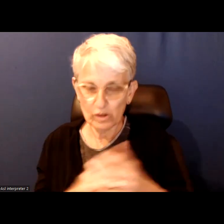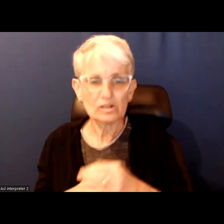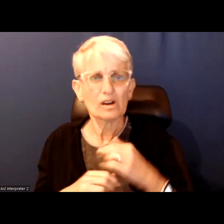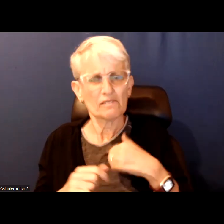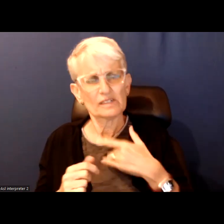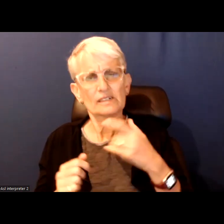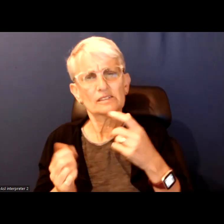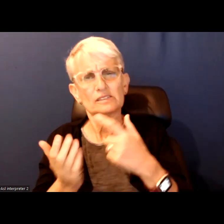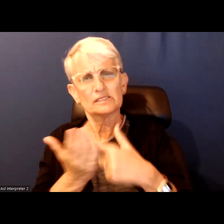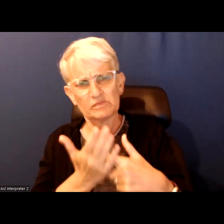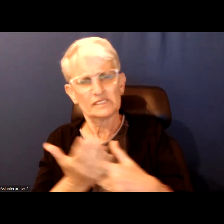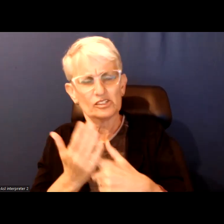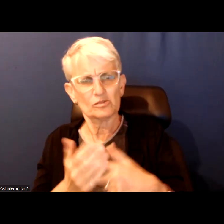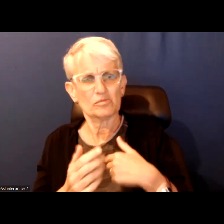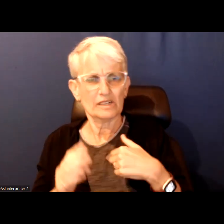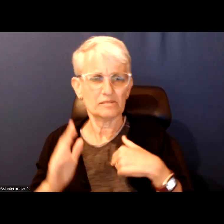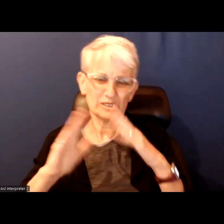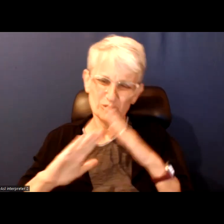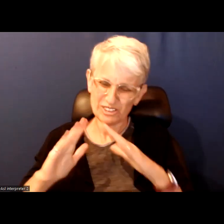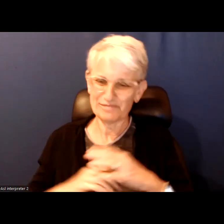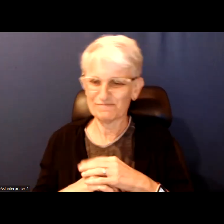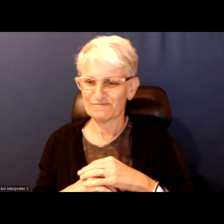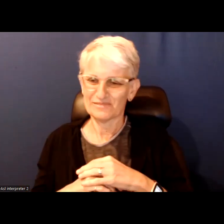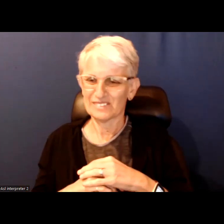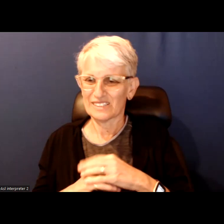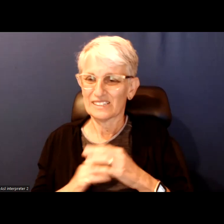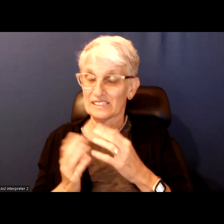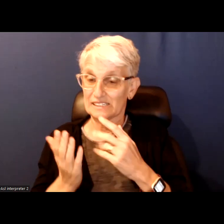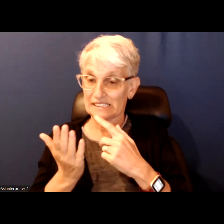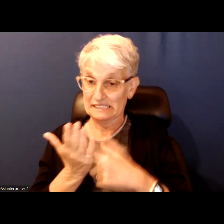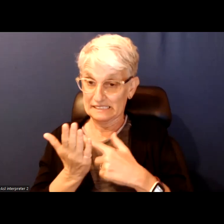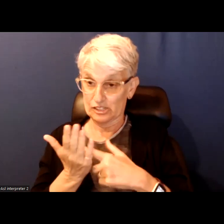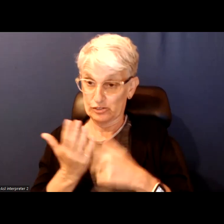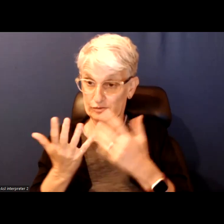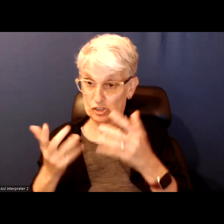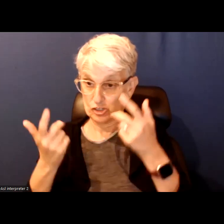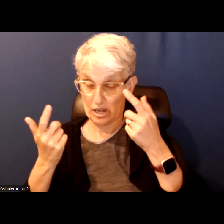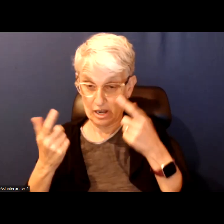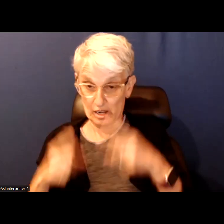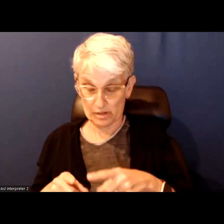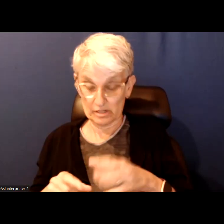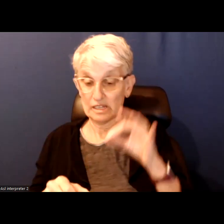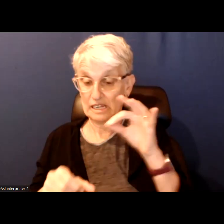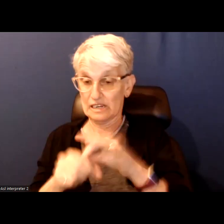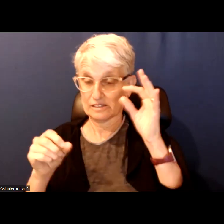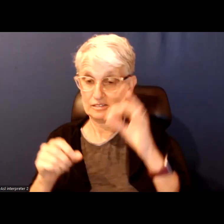Again, I worry with all things that once that discussion takes place and the person is elected that will no longer materialize.